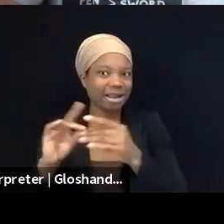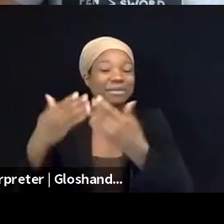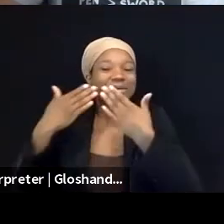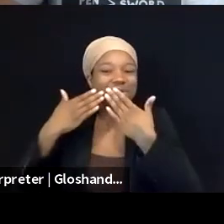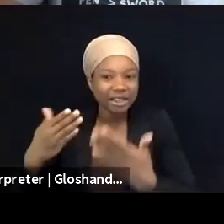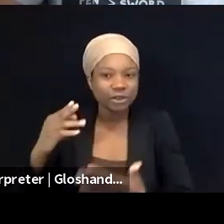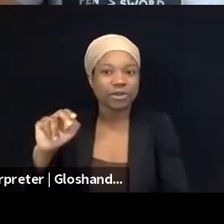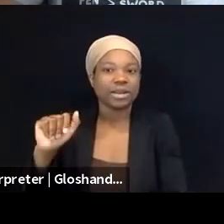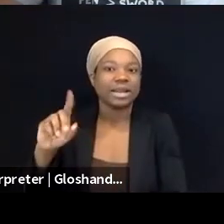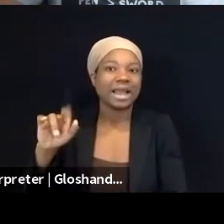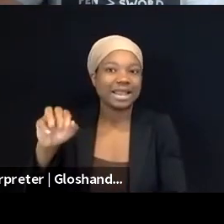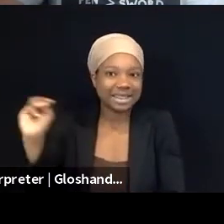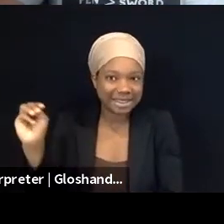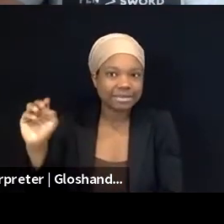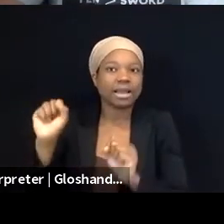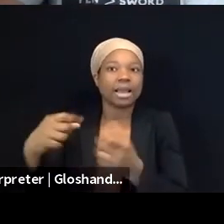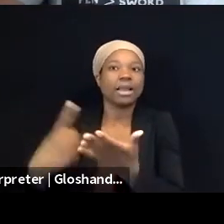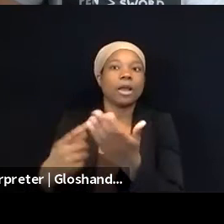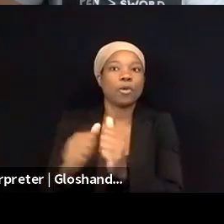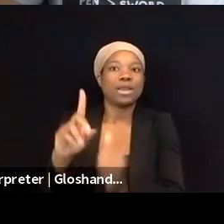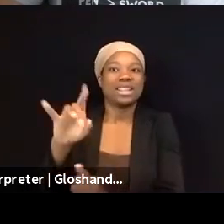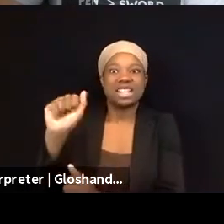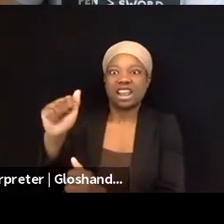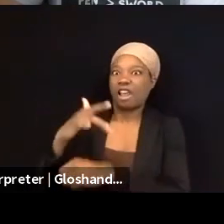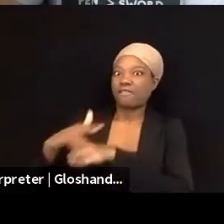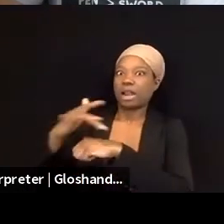with the data to back it up is incredibly helpful for us as advocates.